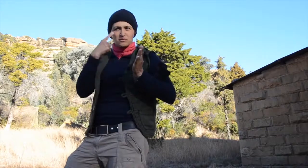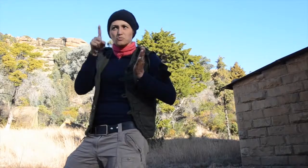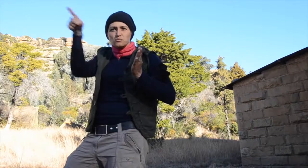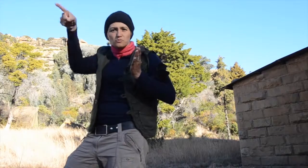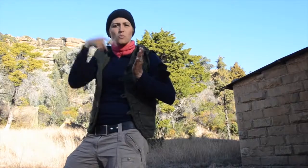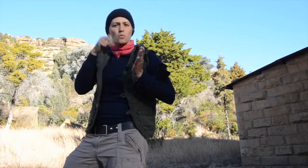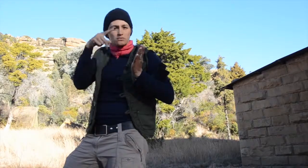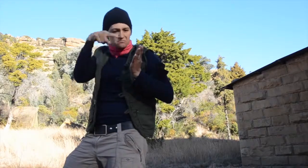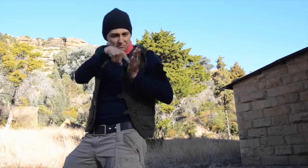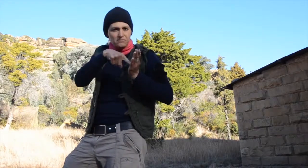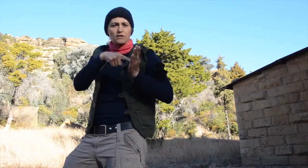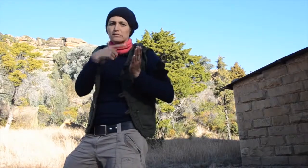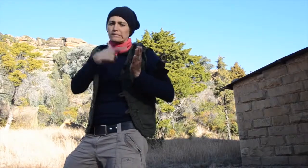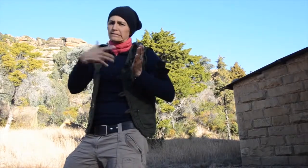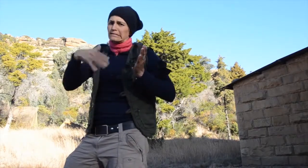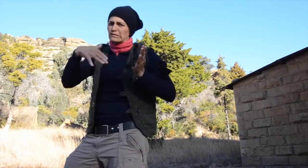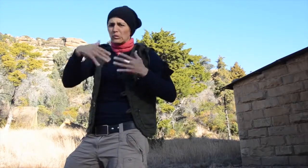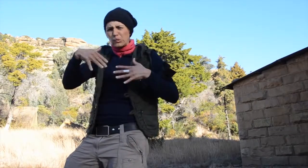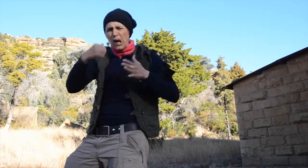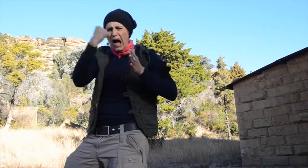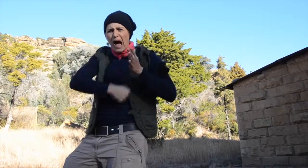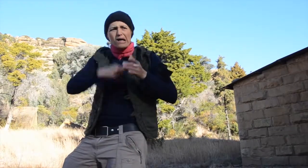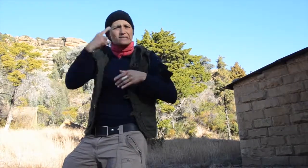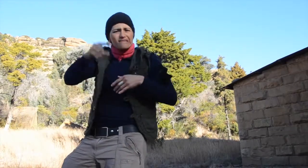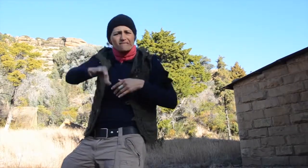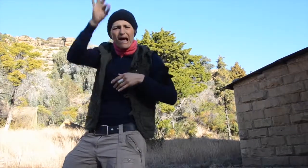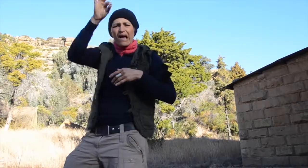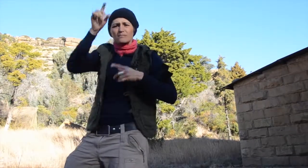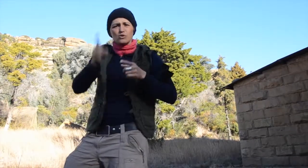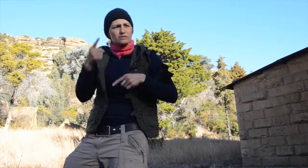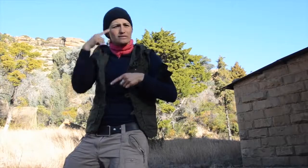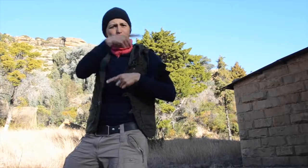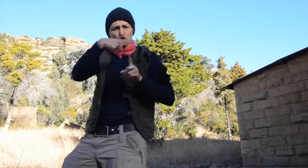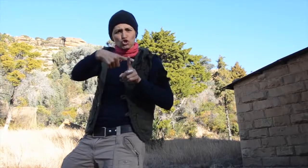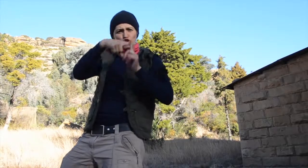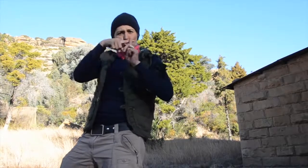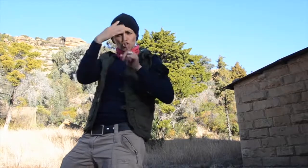From the guide book I read, it shared that it would be difficult to find the